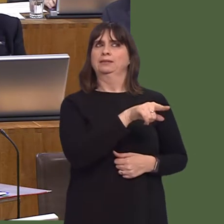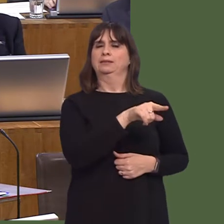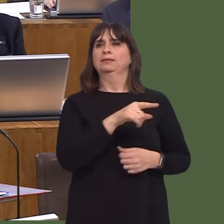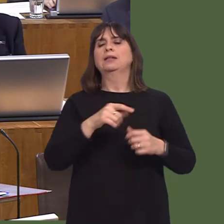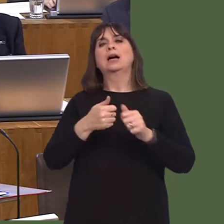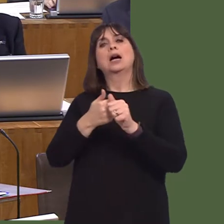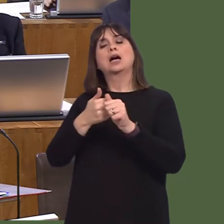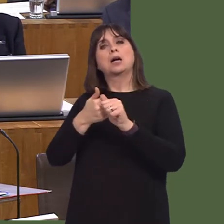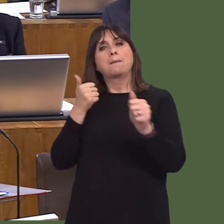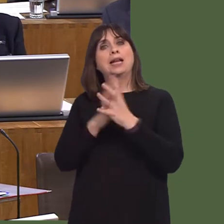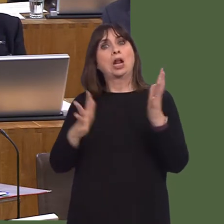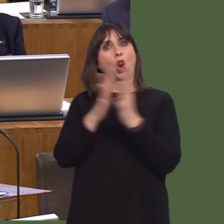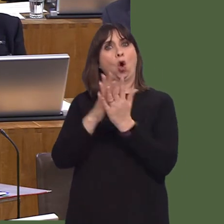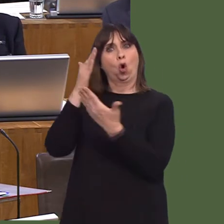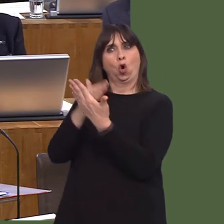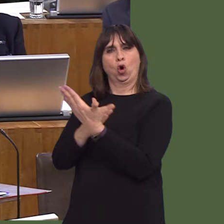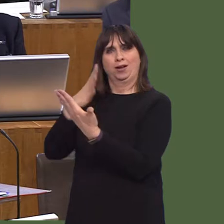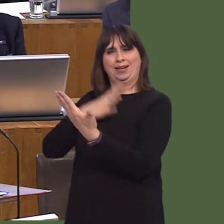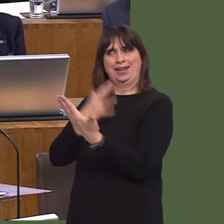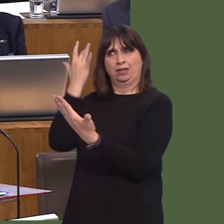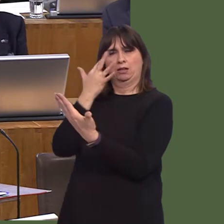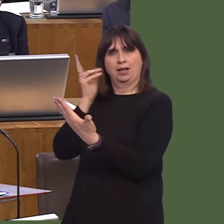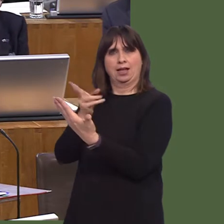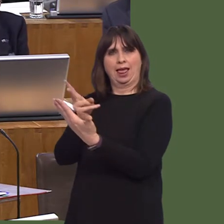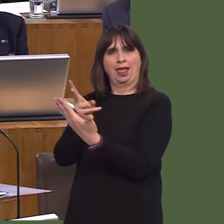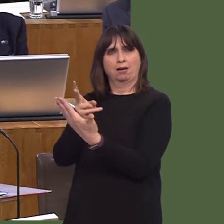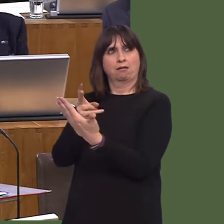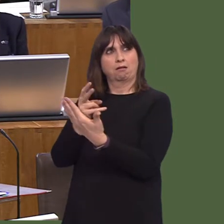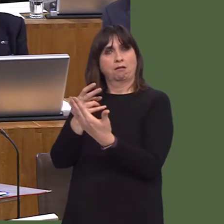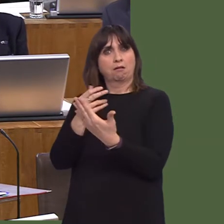I know that the review laid out a vision of seamless health and care without artificial